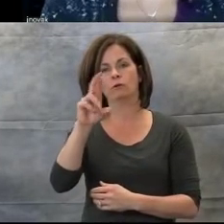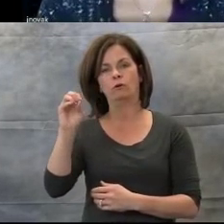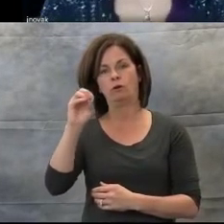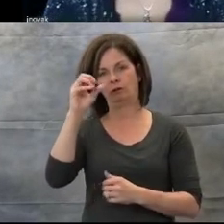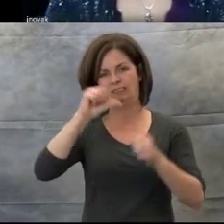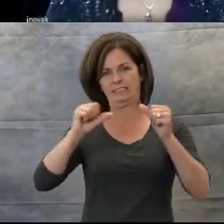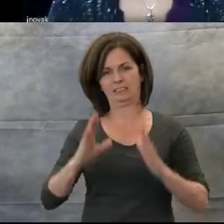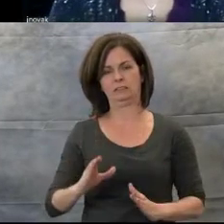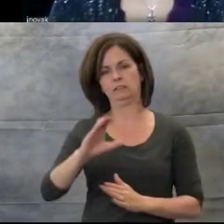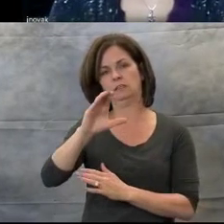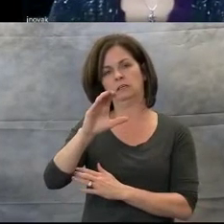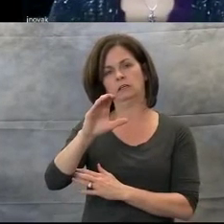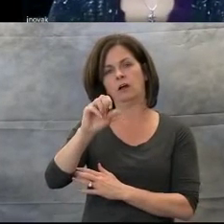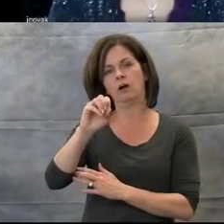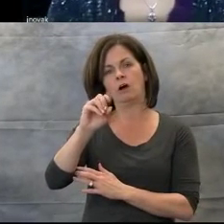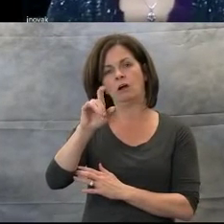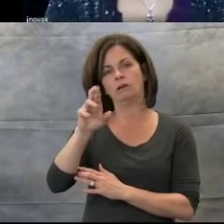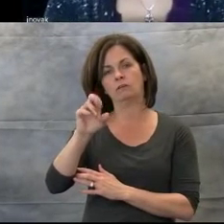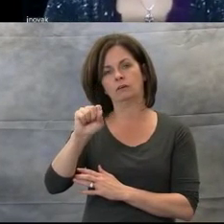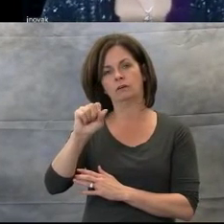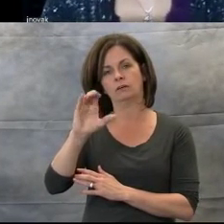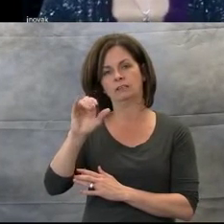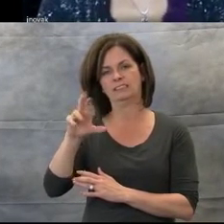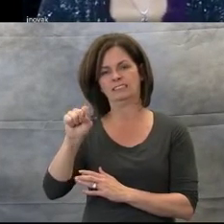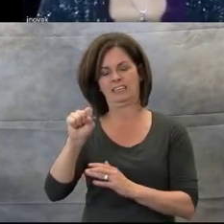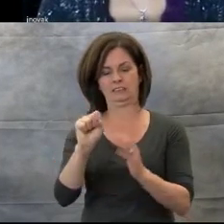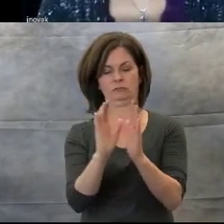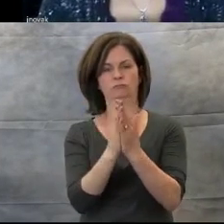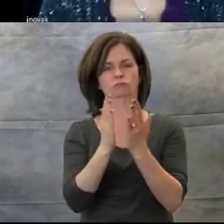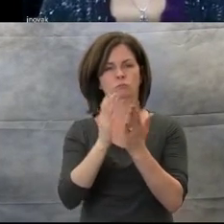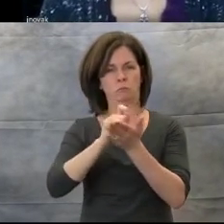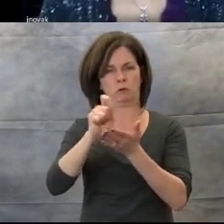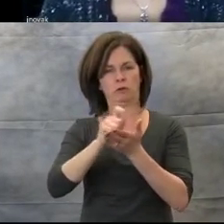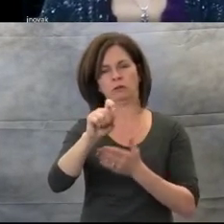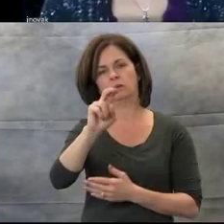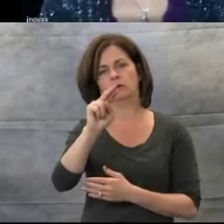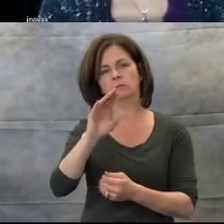Musicophilia, regular exposure to music, and especially